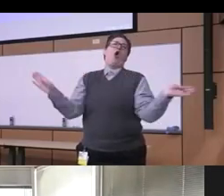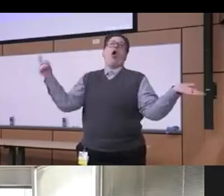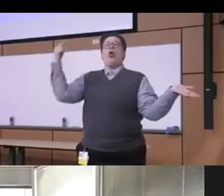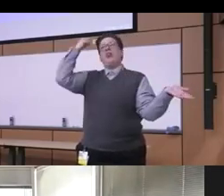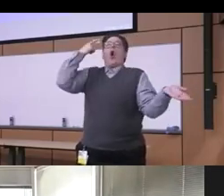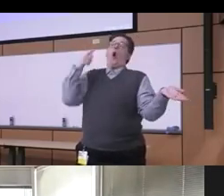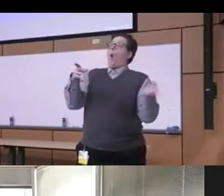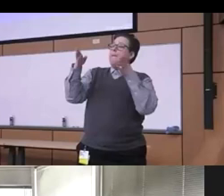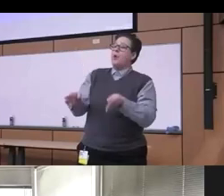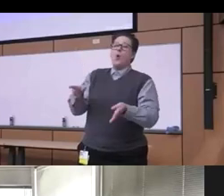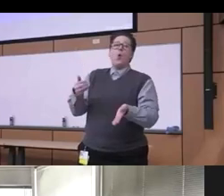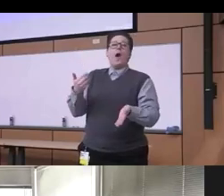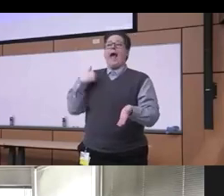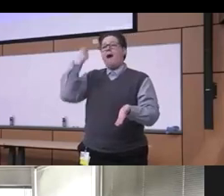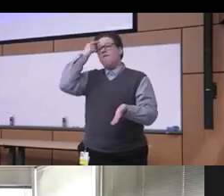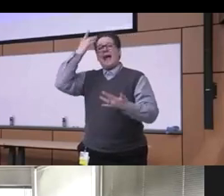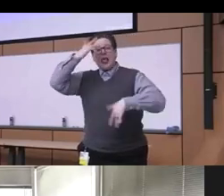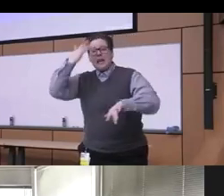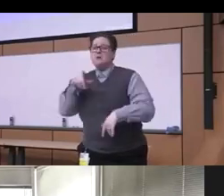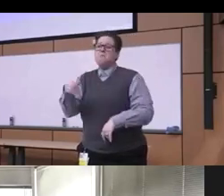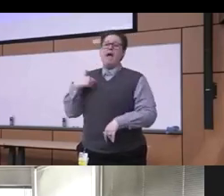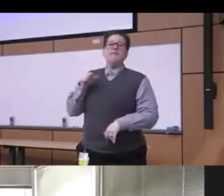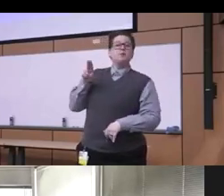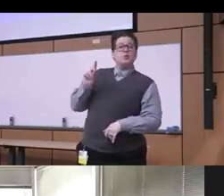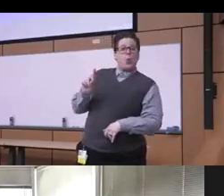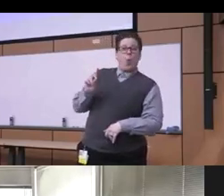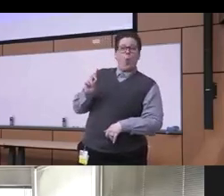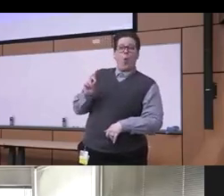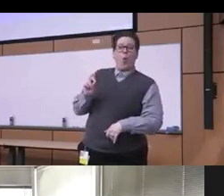psychiatric illness or substance use disorders you know are really violent so you know that